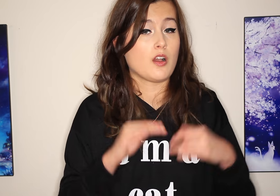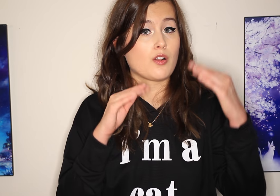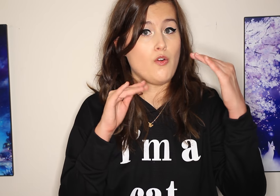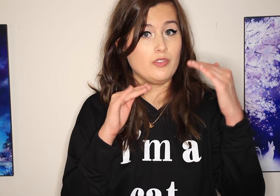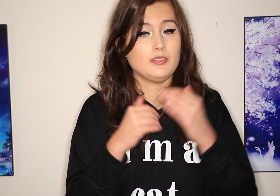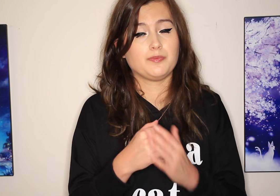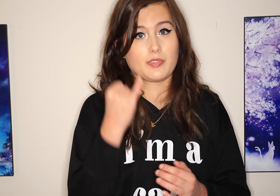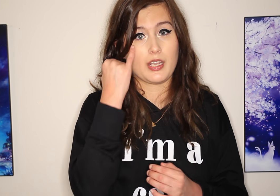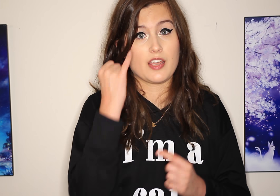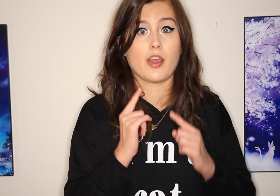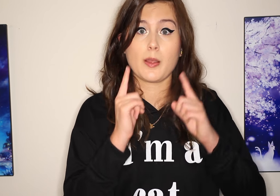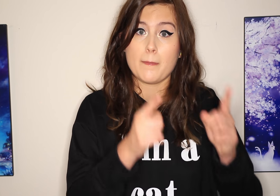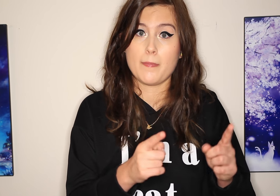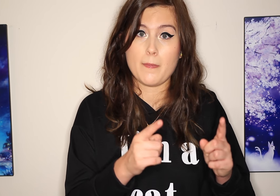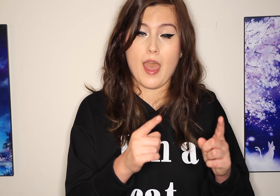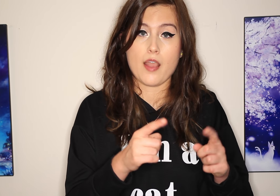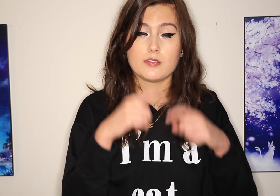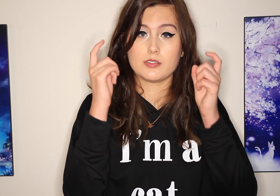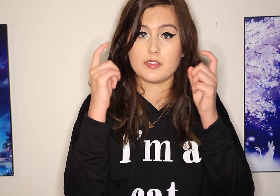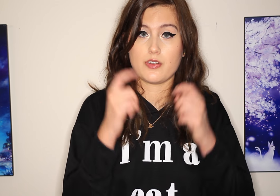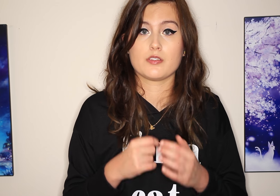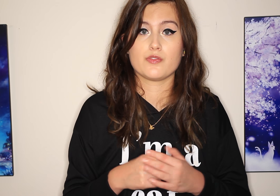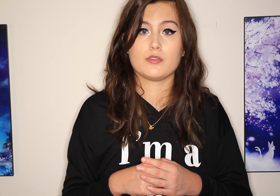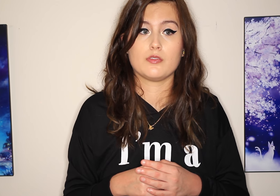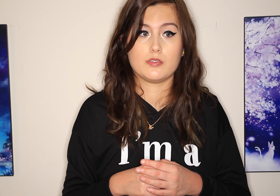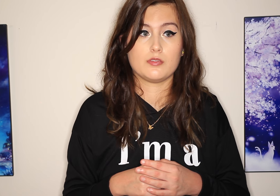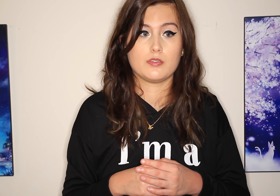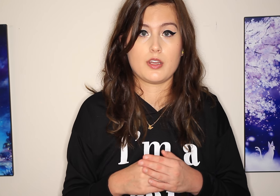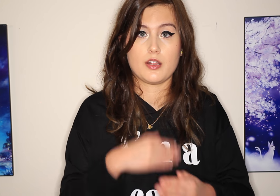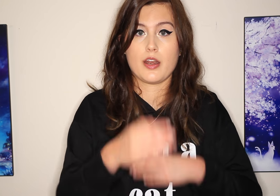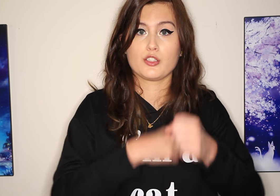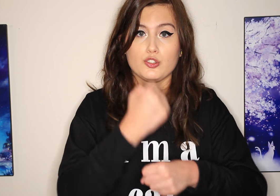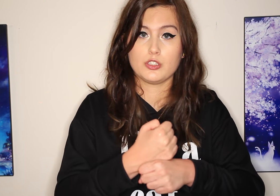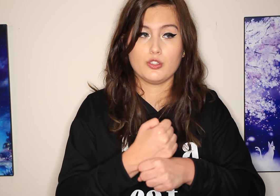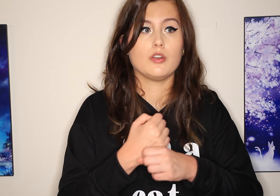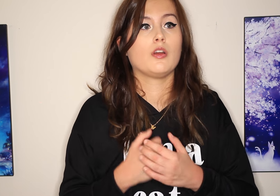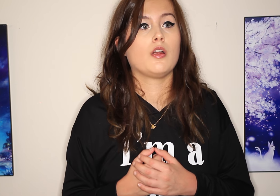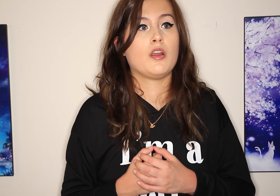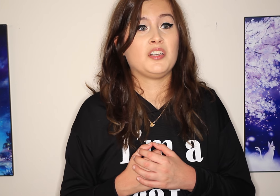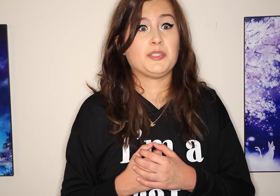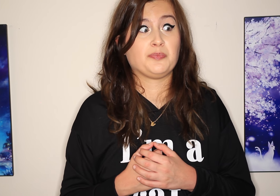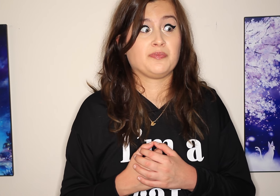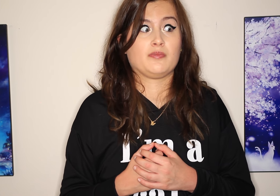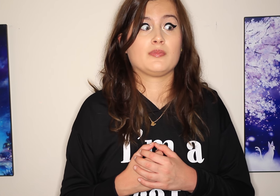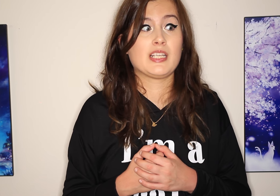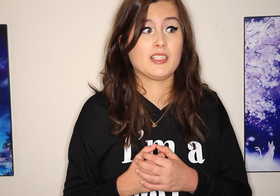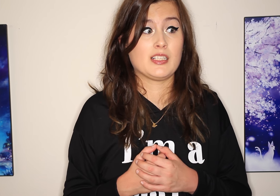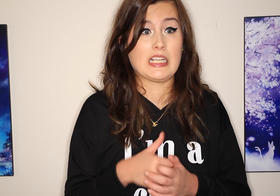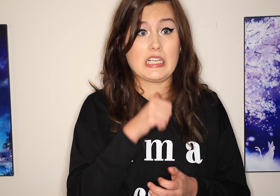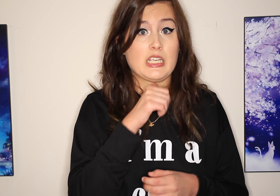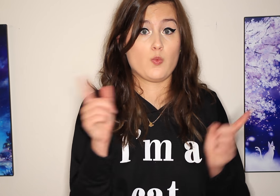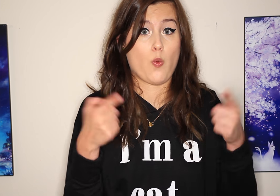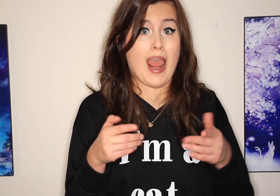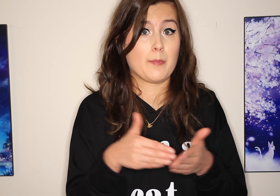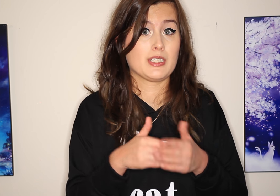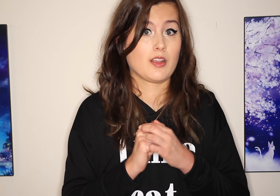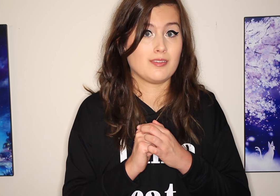Hopefully, if I come back to Buffer next year, this won’t happen again.